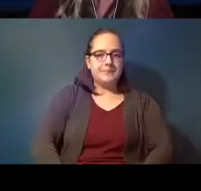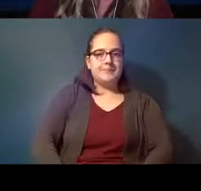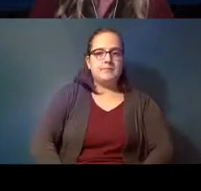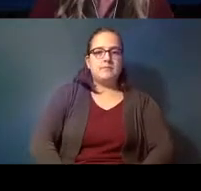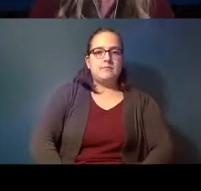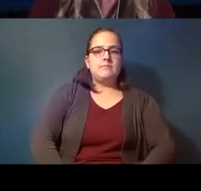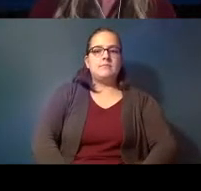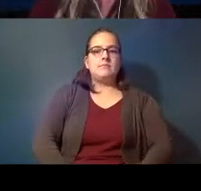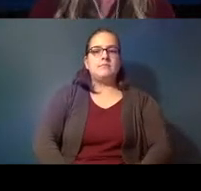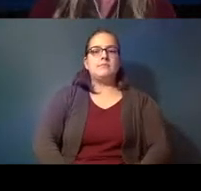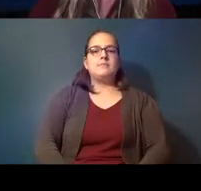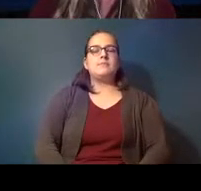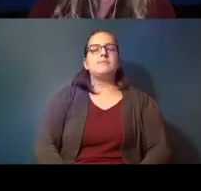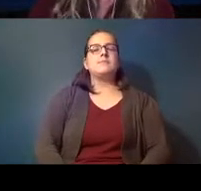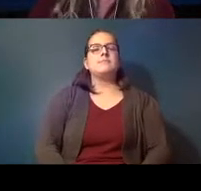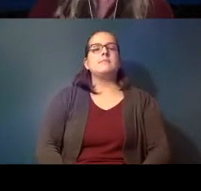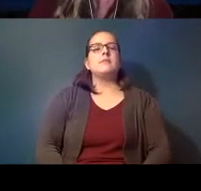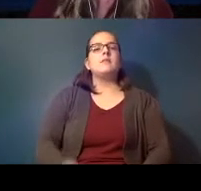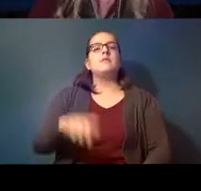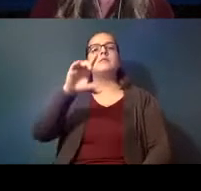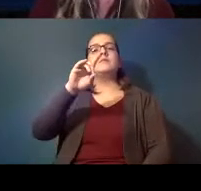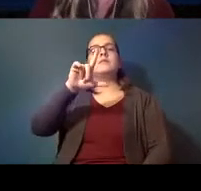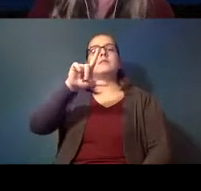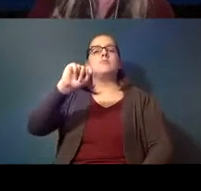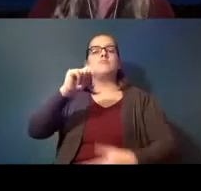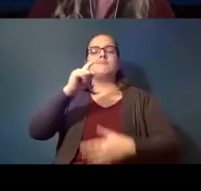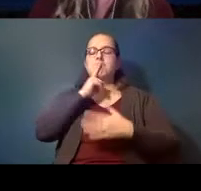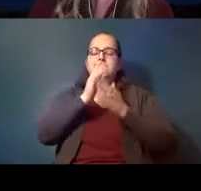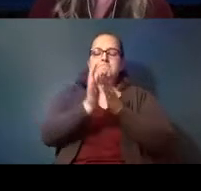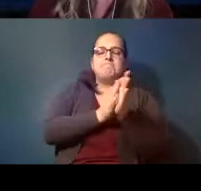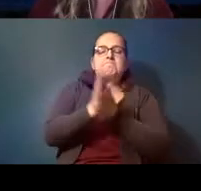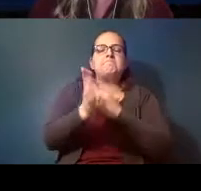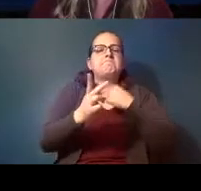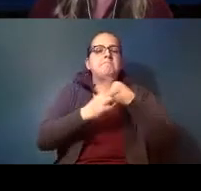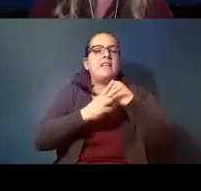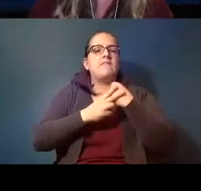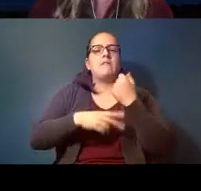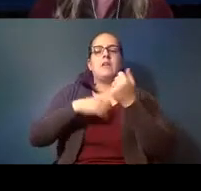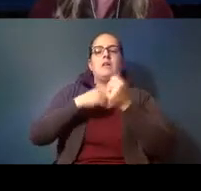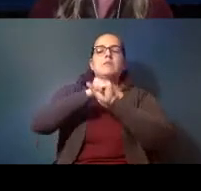the deschutes land trust is passionate about conserving and protecting land wildlife and